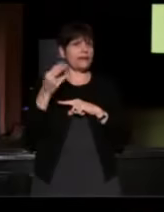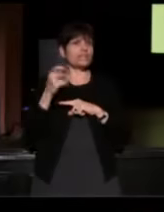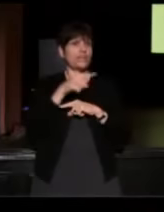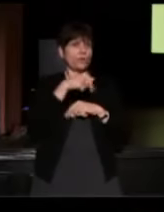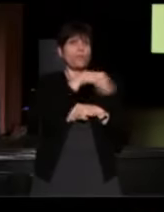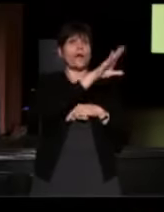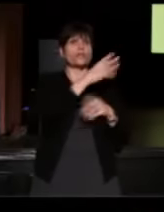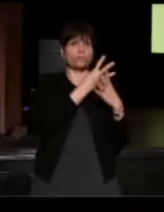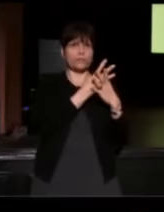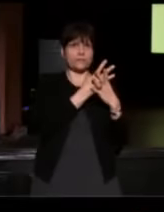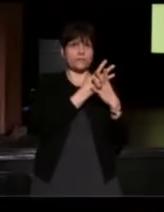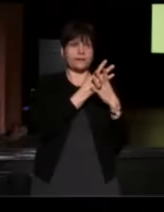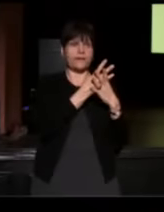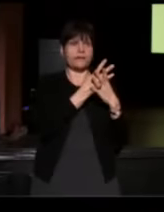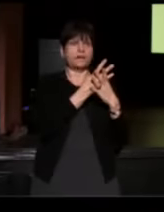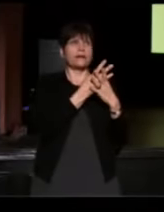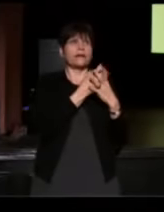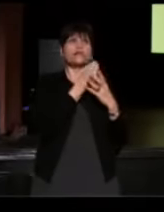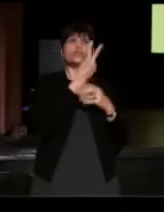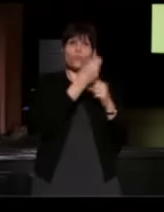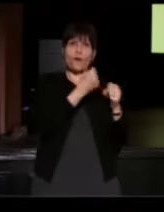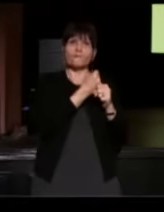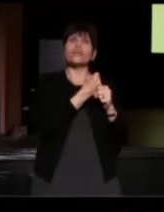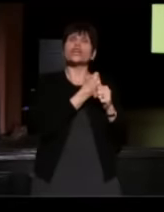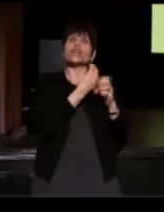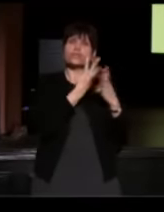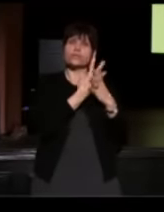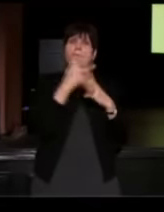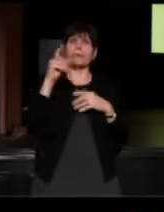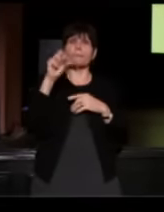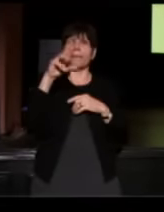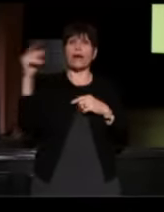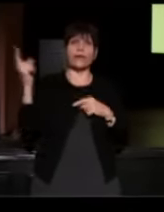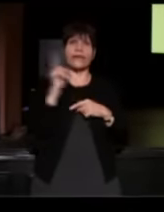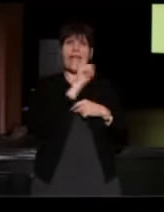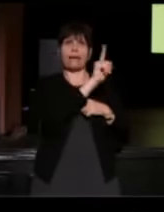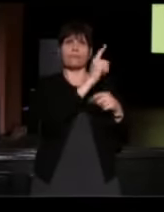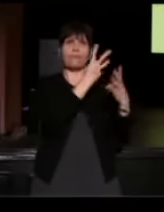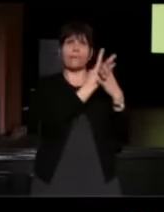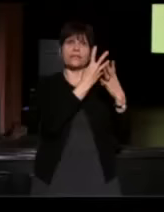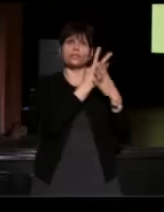and about a dozen years into his prison sentence, Mary came to the penitentiary to visit him